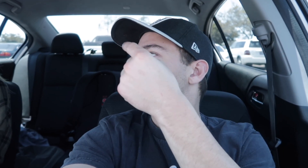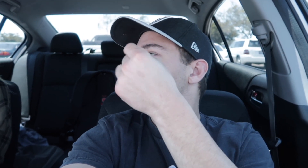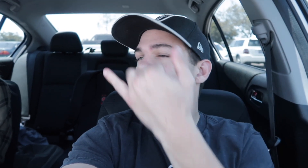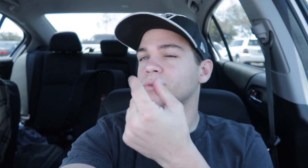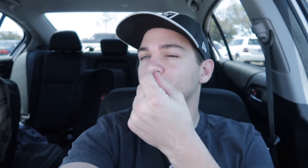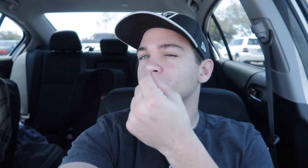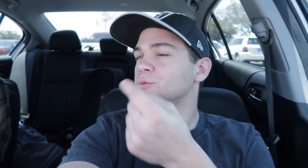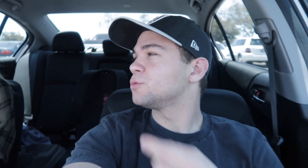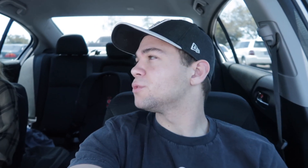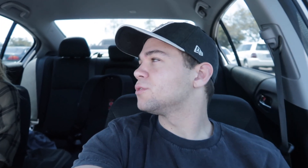Do now? What do we do now?